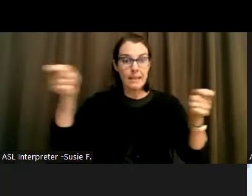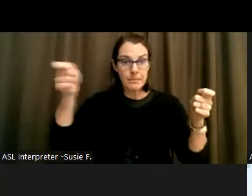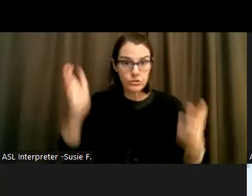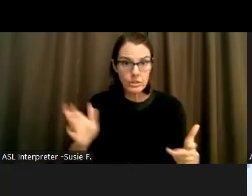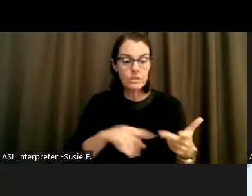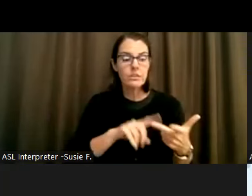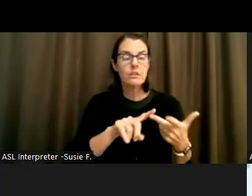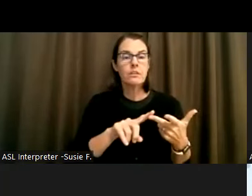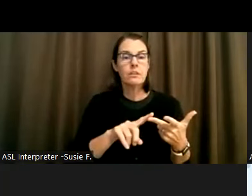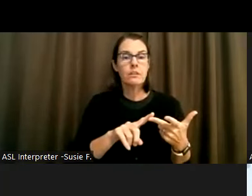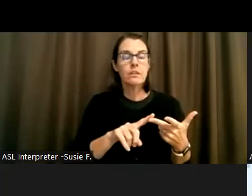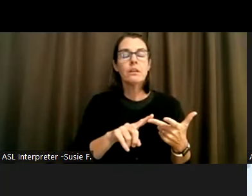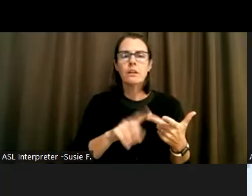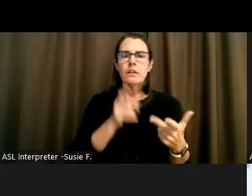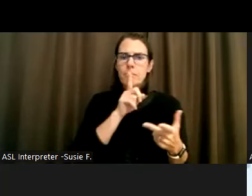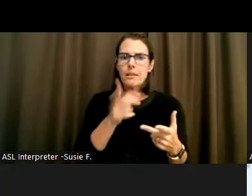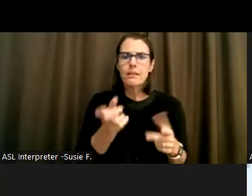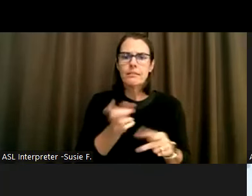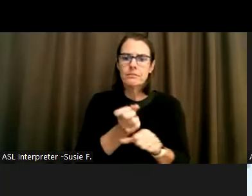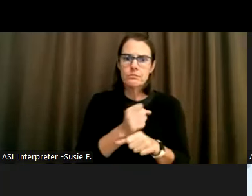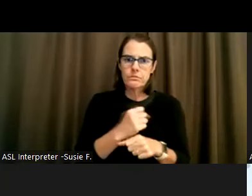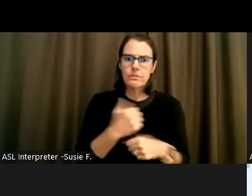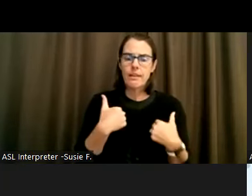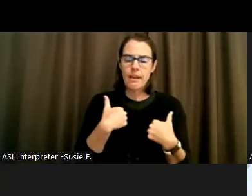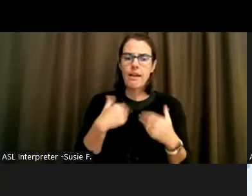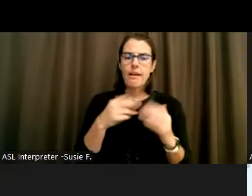on how public policy